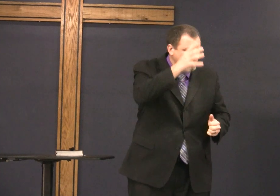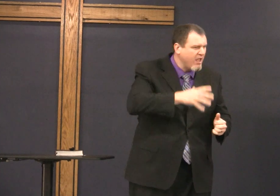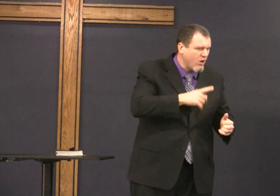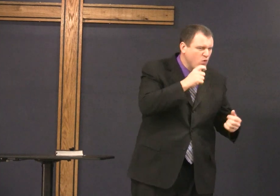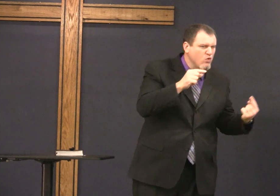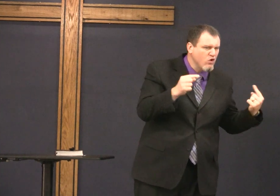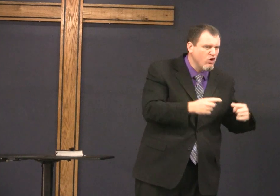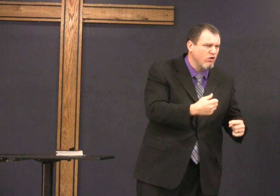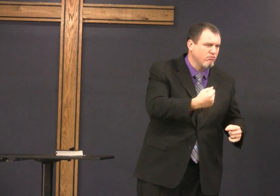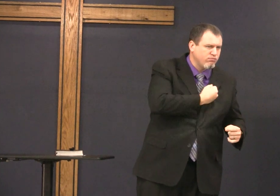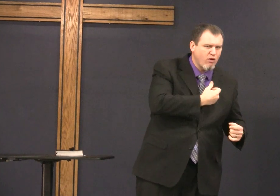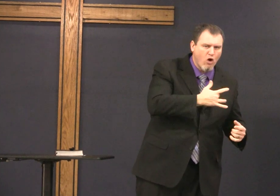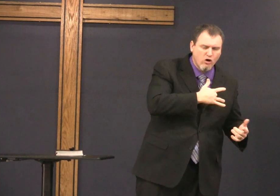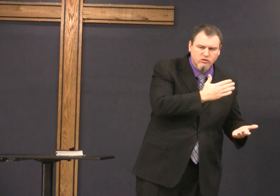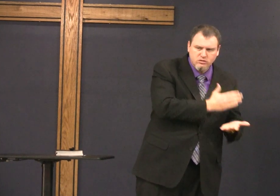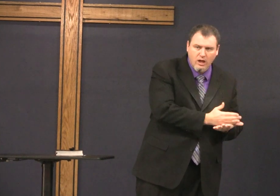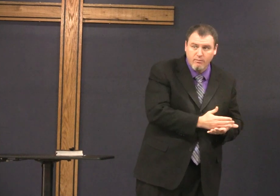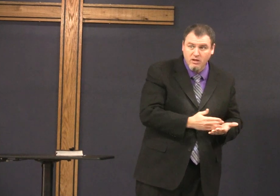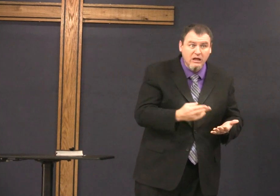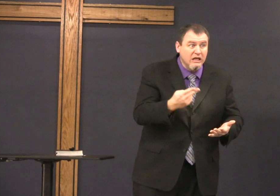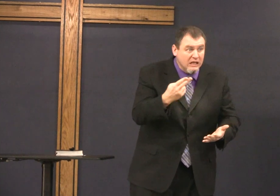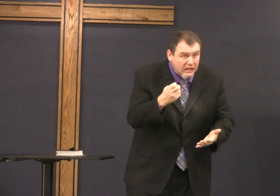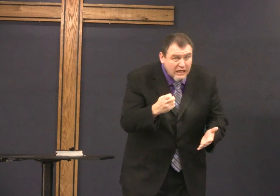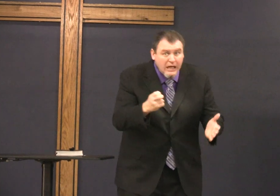God be with the man who whose heart was hurt